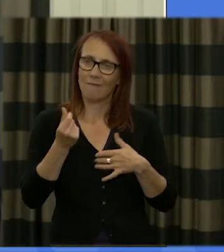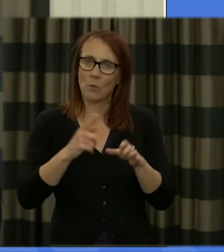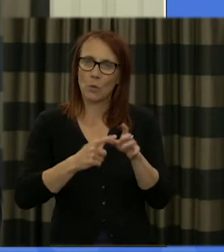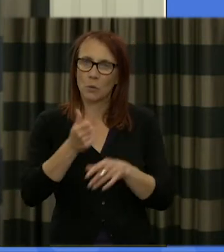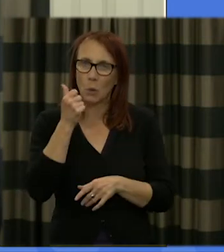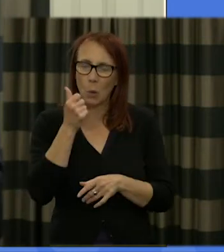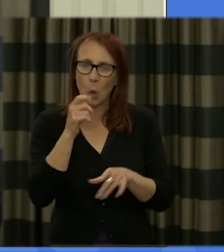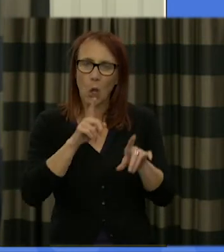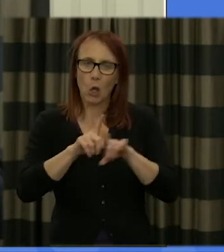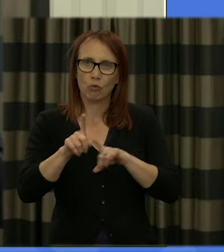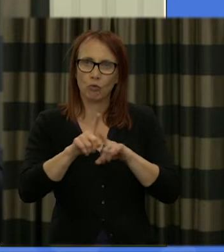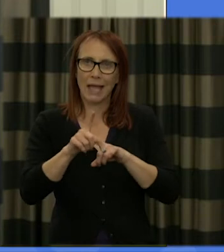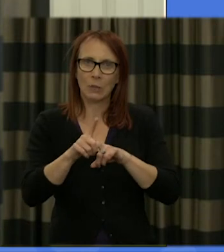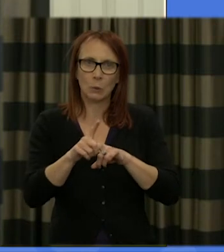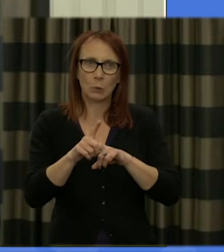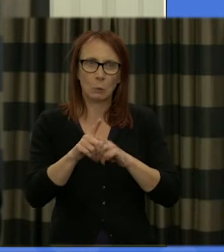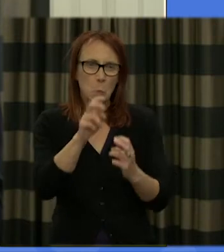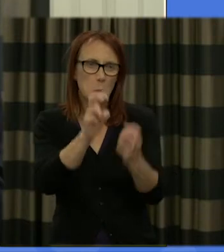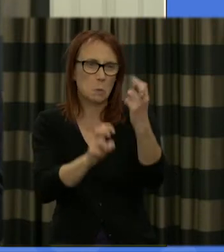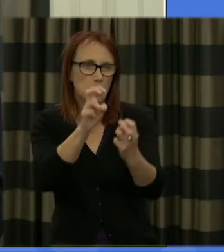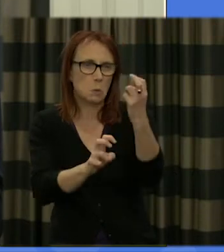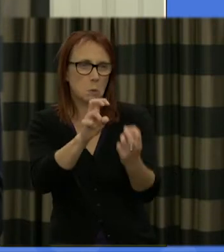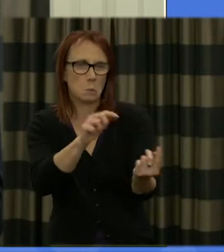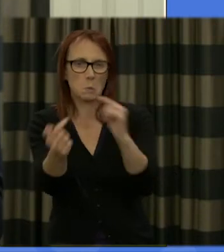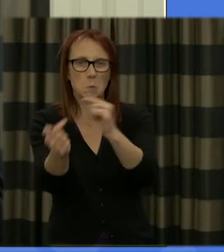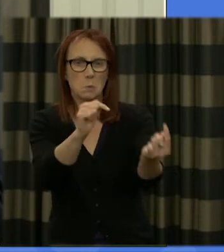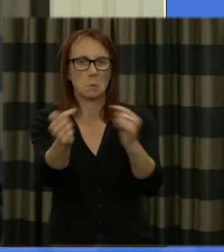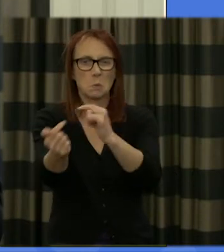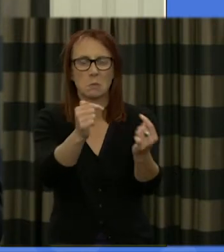to move away from this binary adversarial Yabu sucks approach to